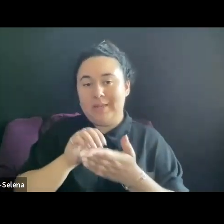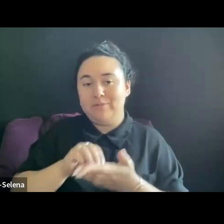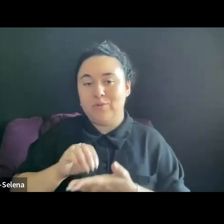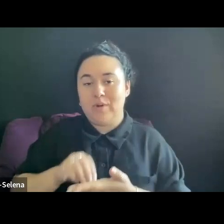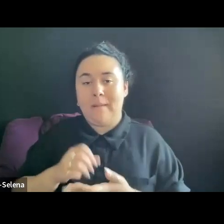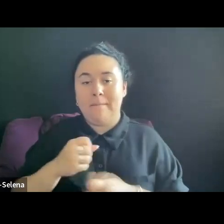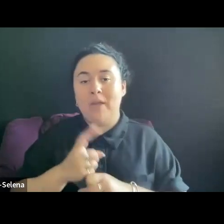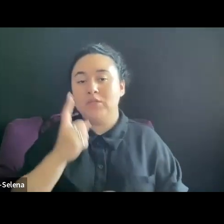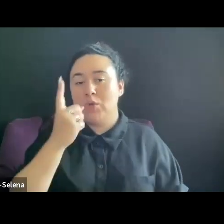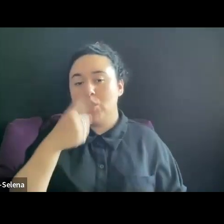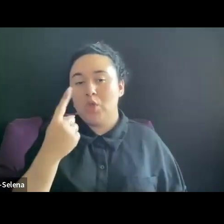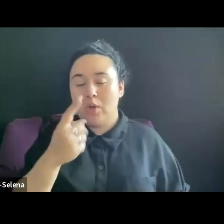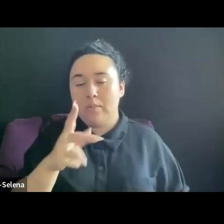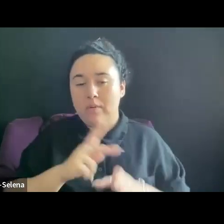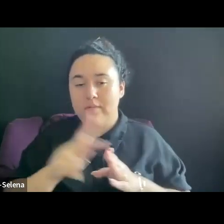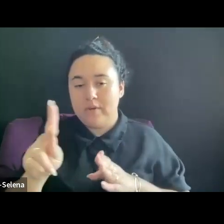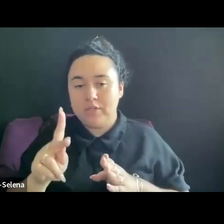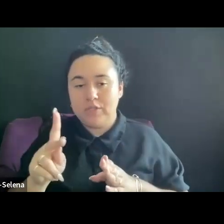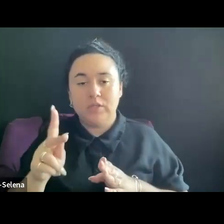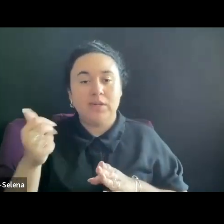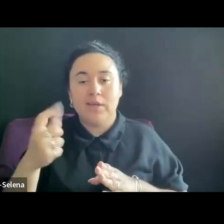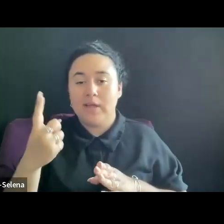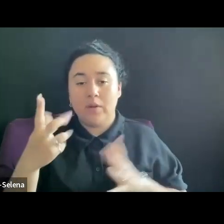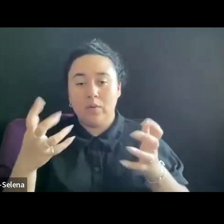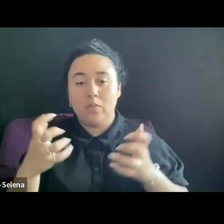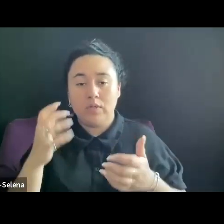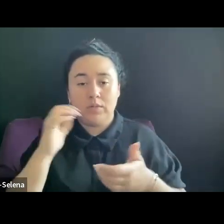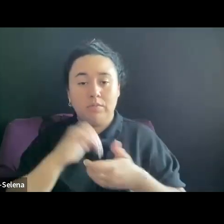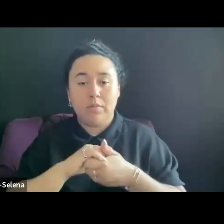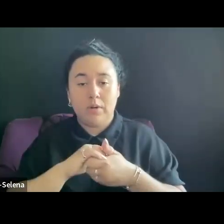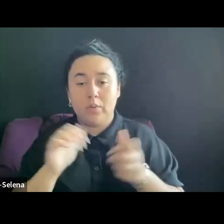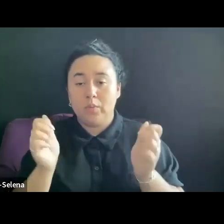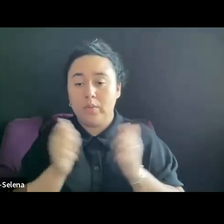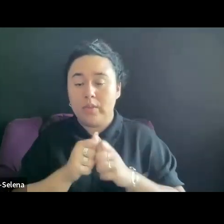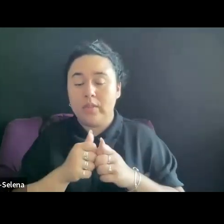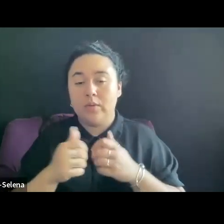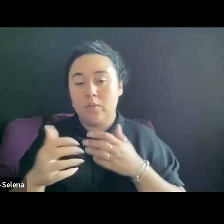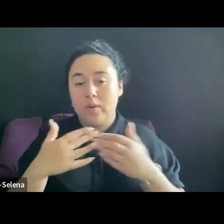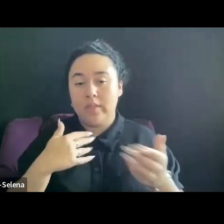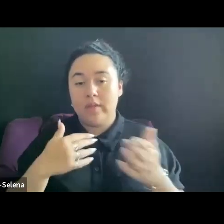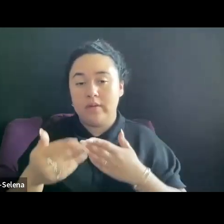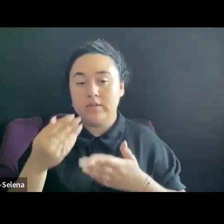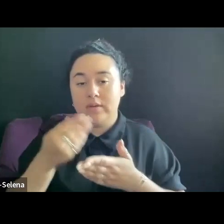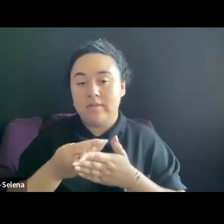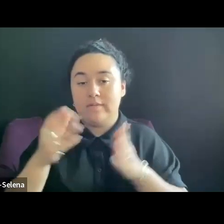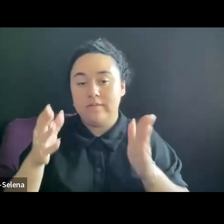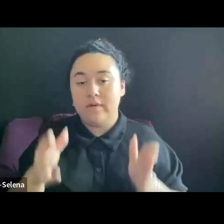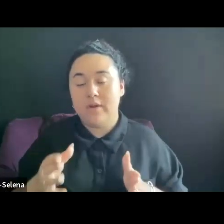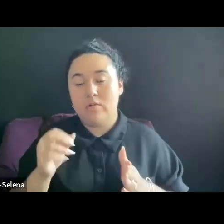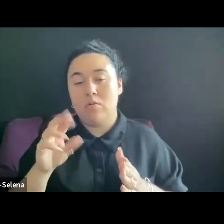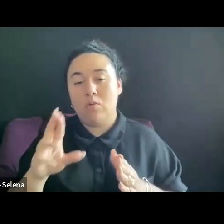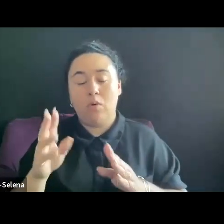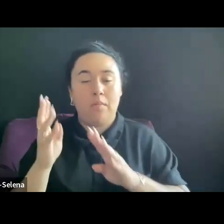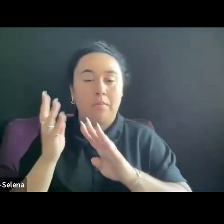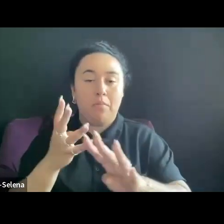ANYONE YOU WANT TO PARTNER WITH WHETHER IT'S A FUNDER OR A BROADCASTER IS GOING TO ASK TO LOOK AT